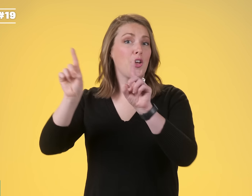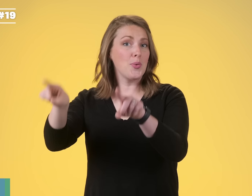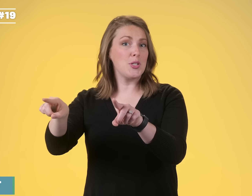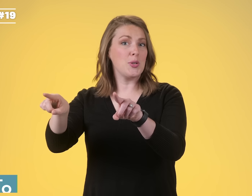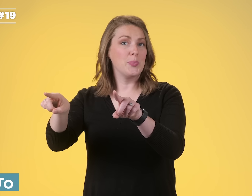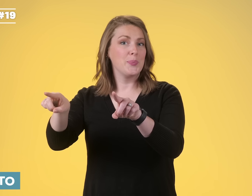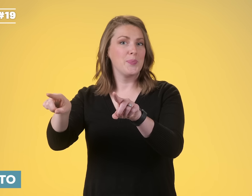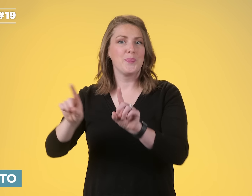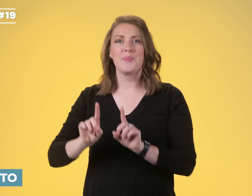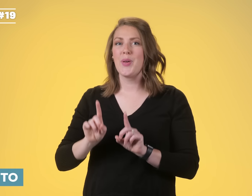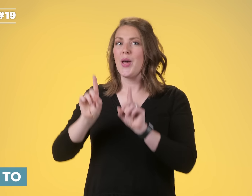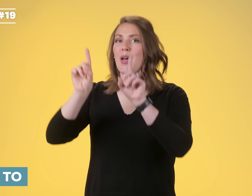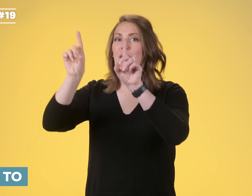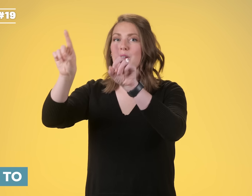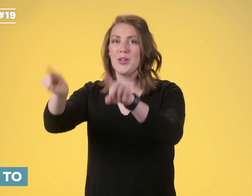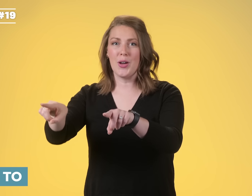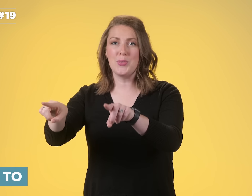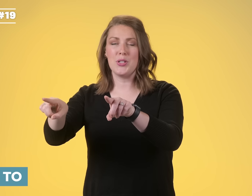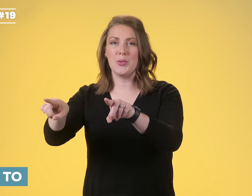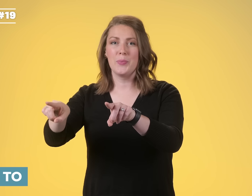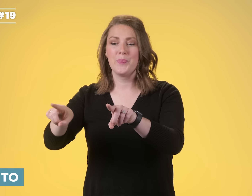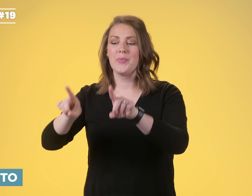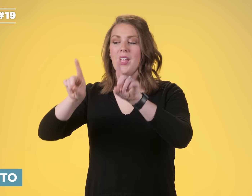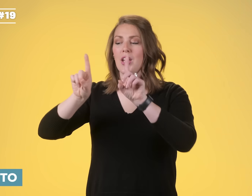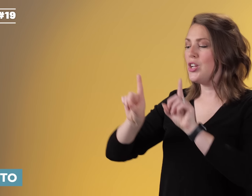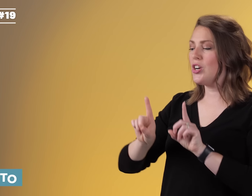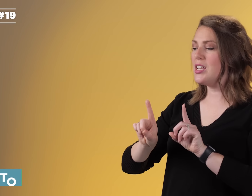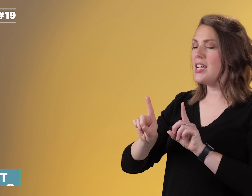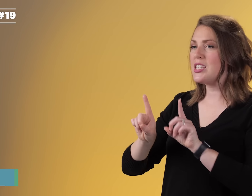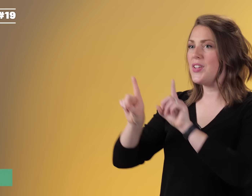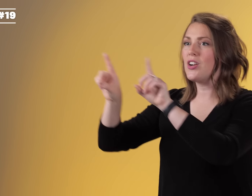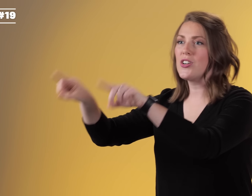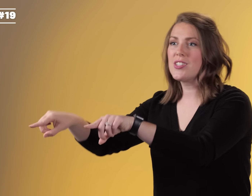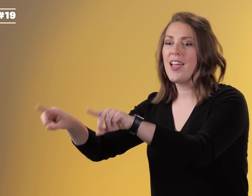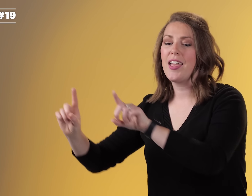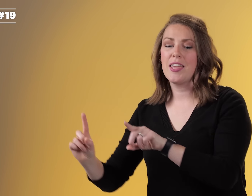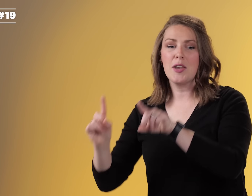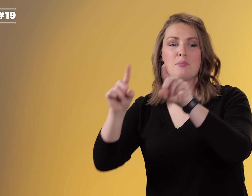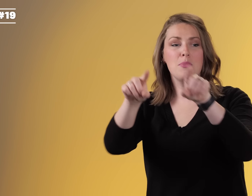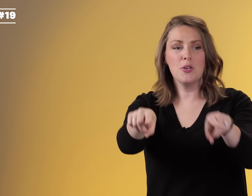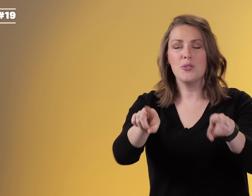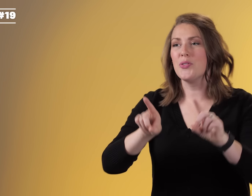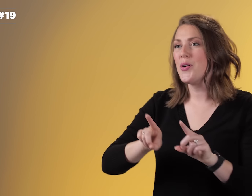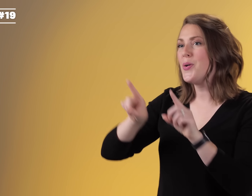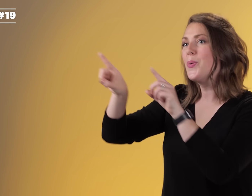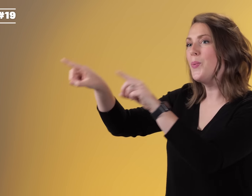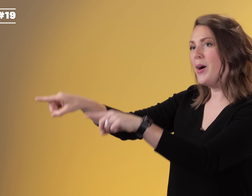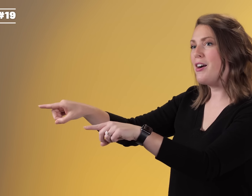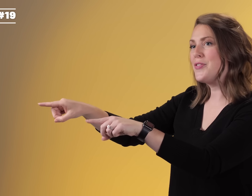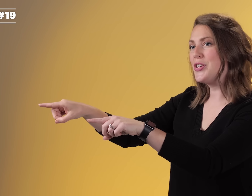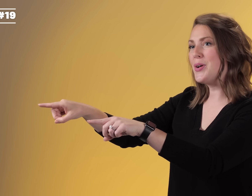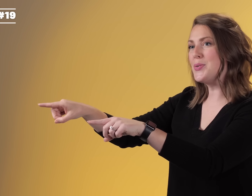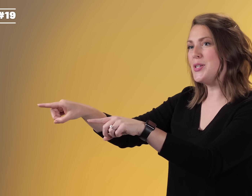GO-TO GO-TO Your index fingers can move wherever you go to.